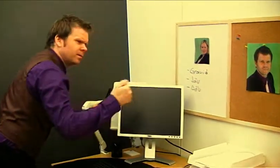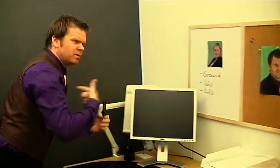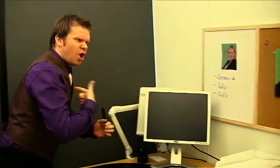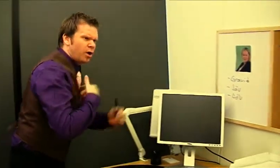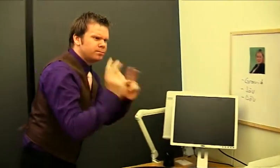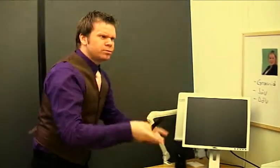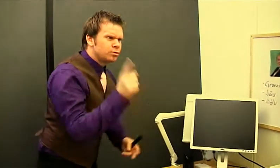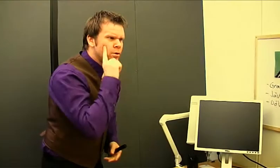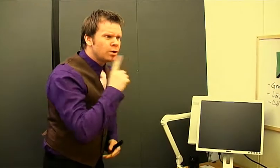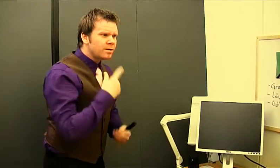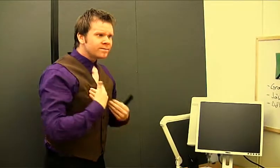But... I am deaf as well.